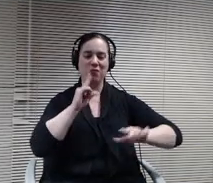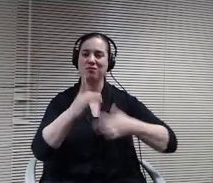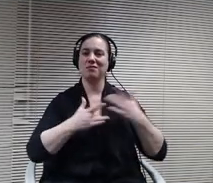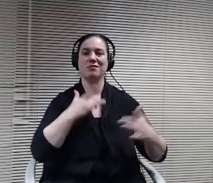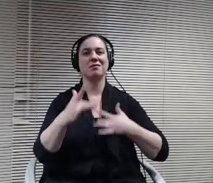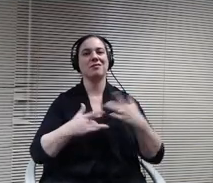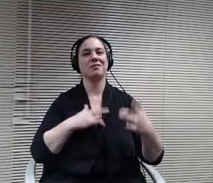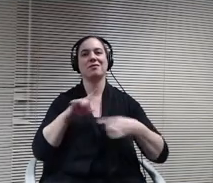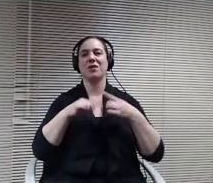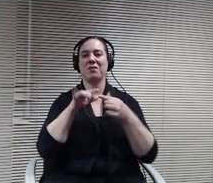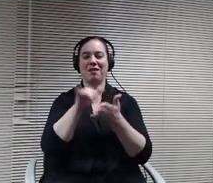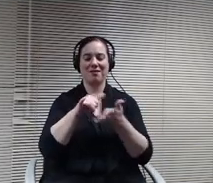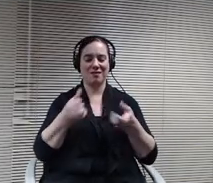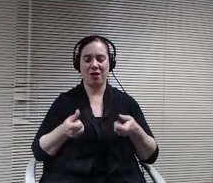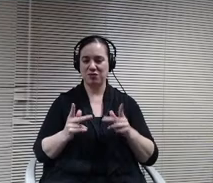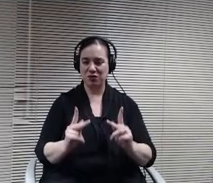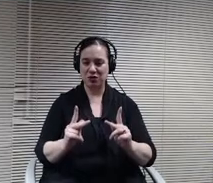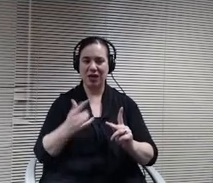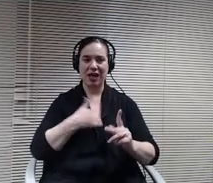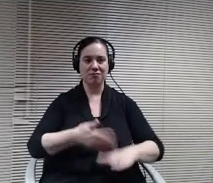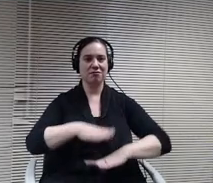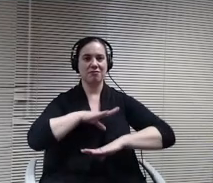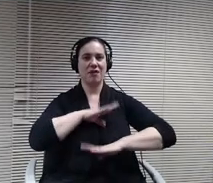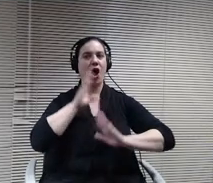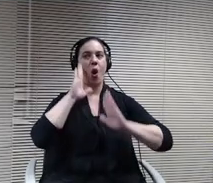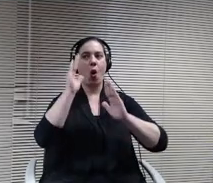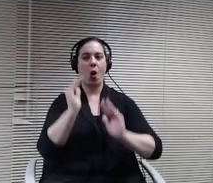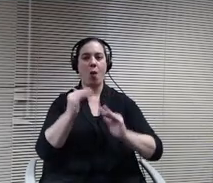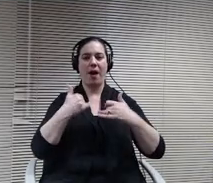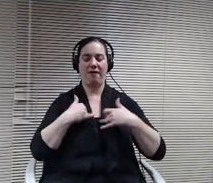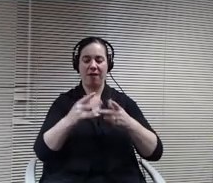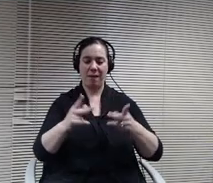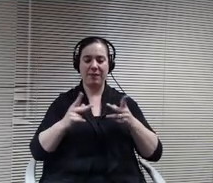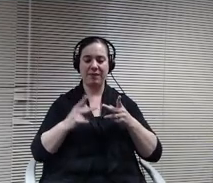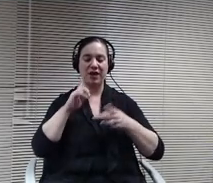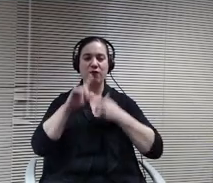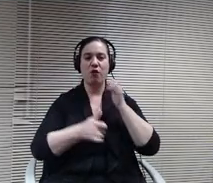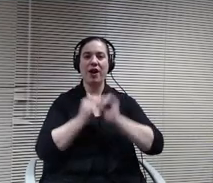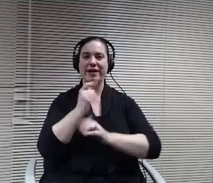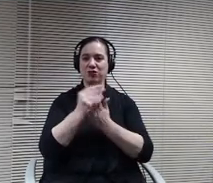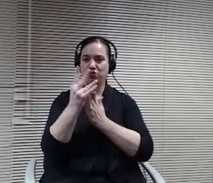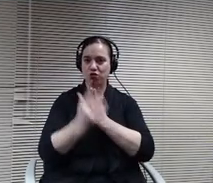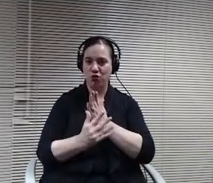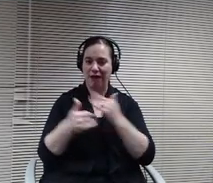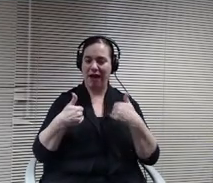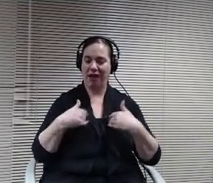place for every student and having the space to run the programs that we want to offer for students now and in the future.